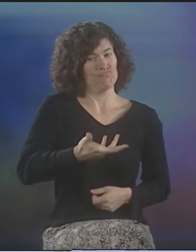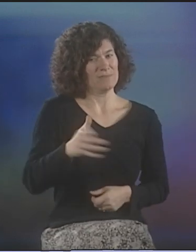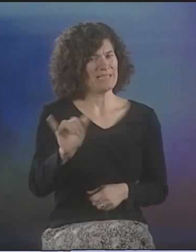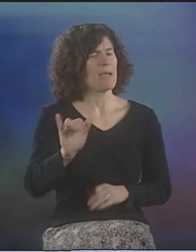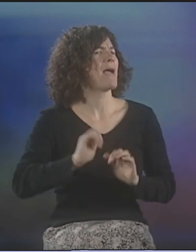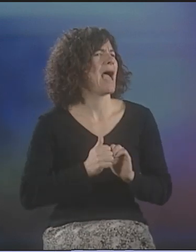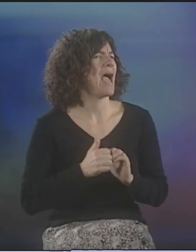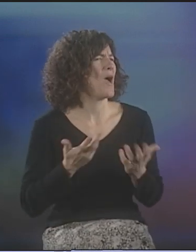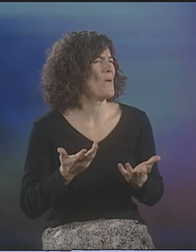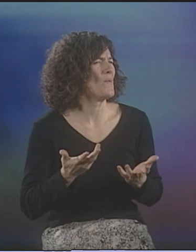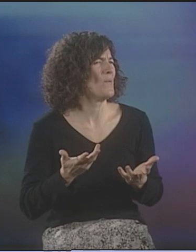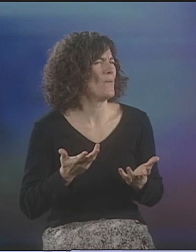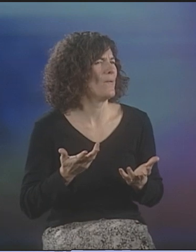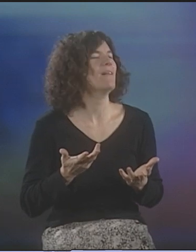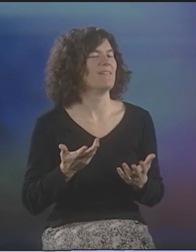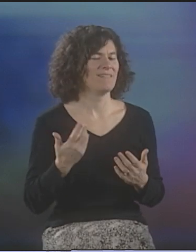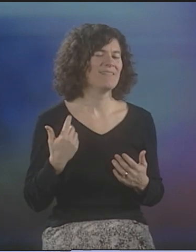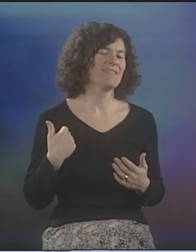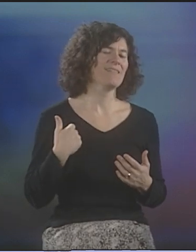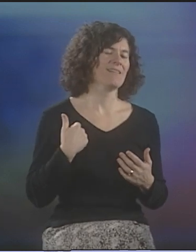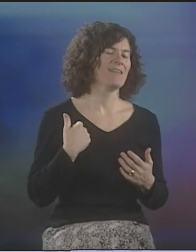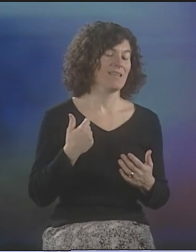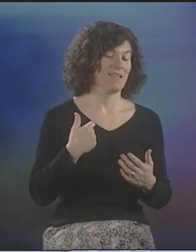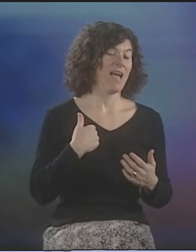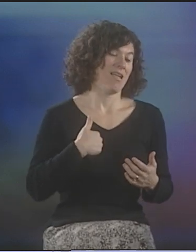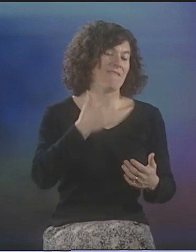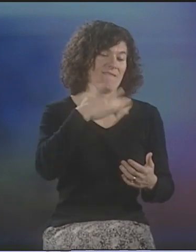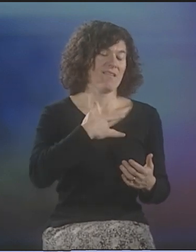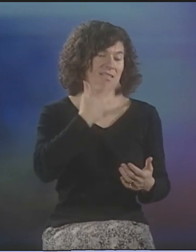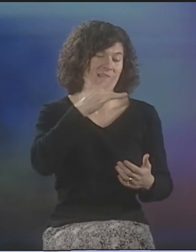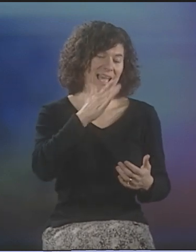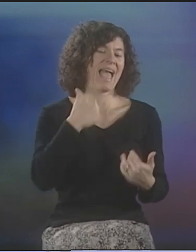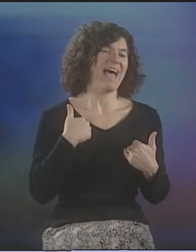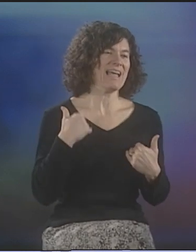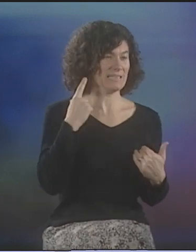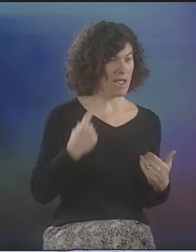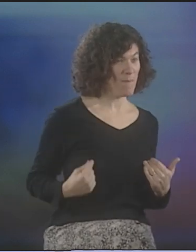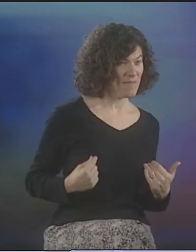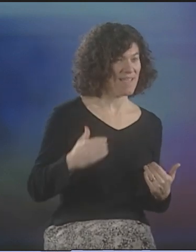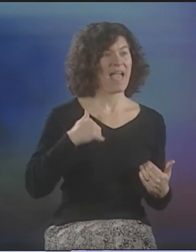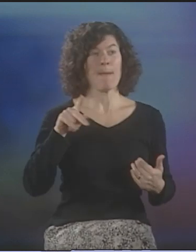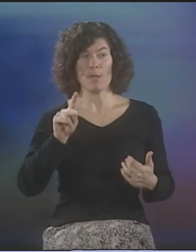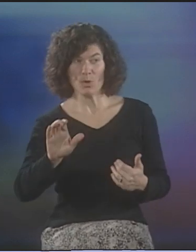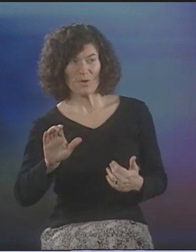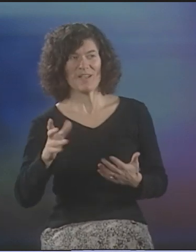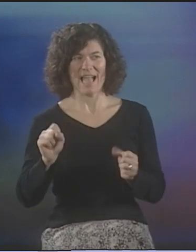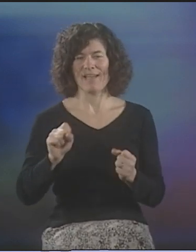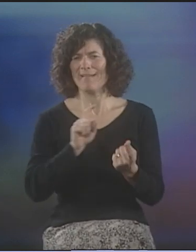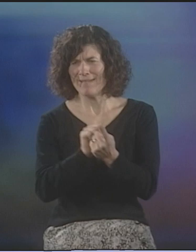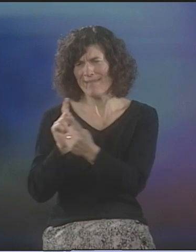HOW WOULD A DEAF PERSON EXPRESS THIS IDEA, AND KEEP THAT IN MIND AS WE WERE TRANSLATING THE ENGLISH POETRY.